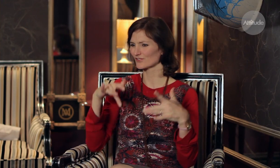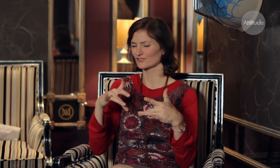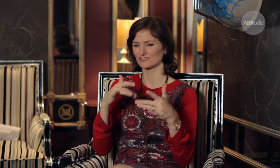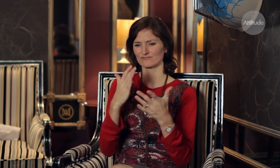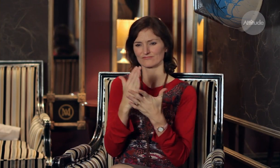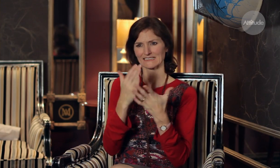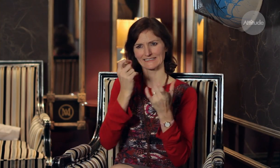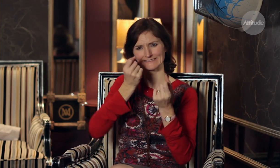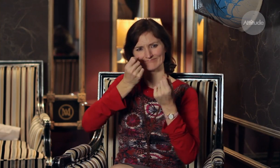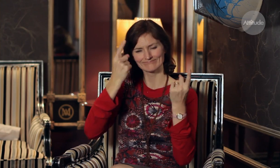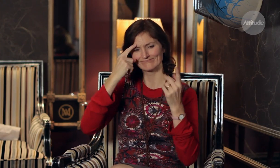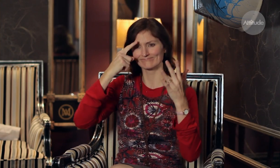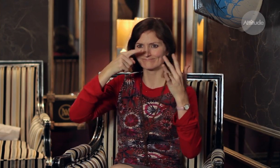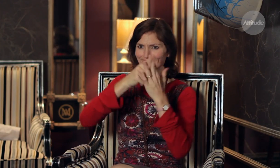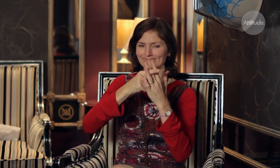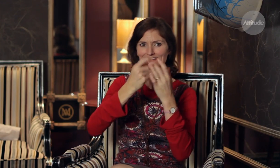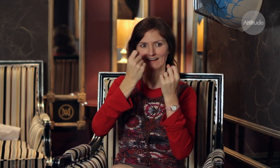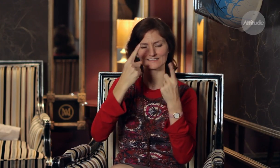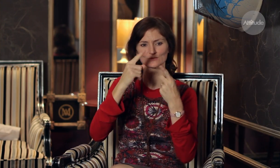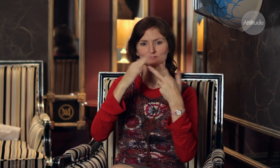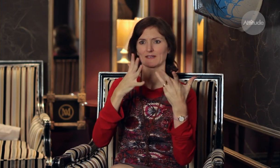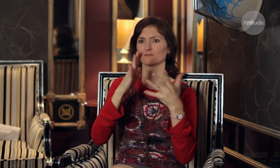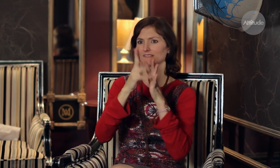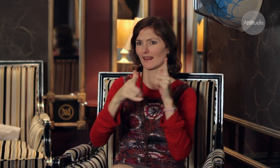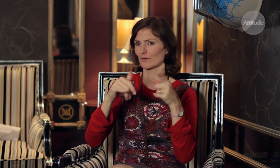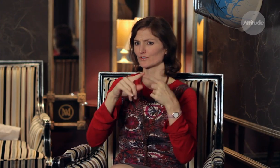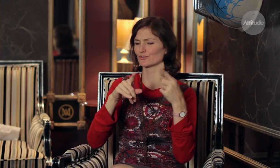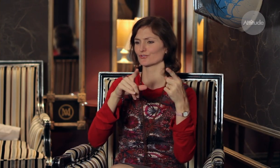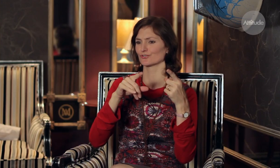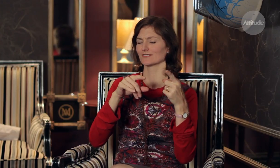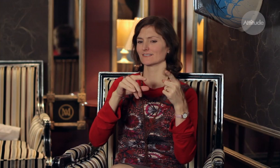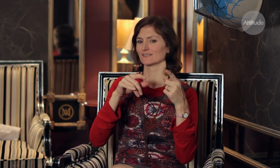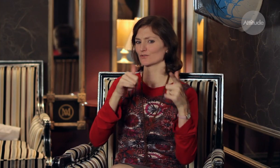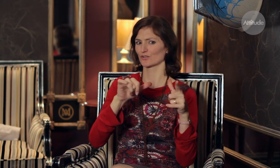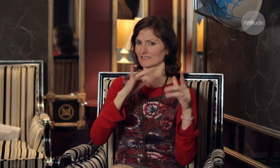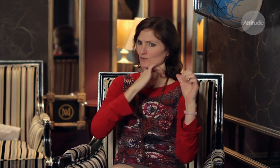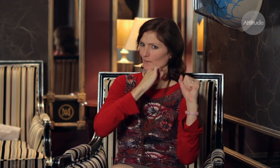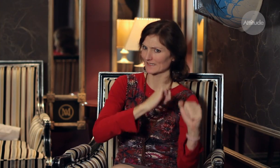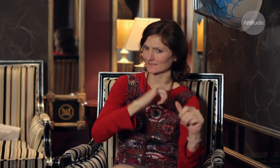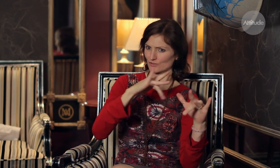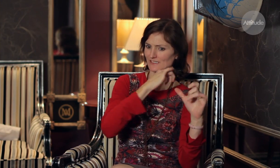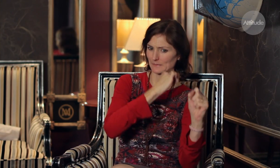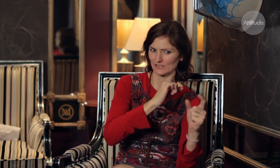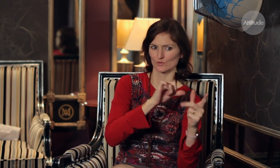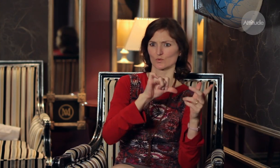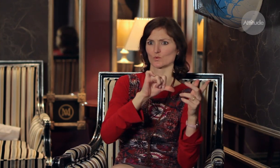I still don’t think we’ve really got our message through about sign language. I don’t